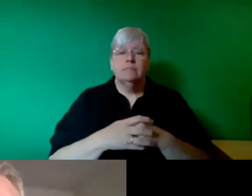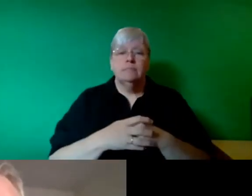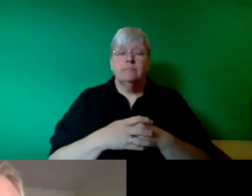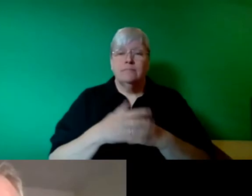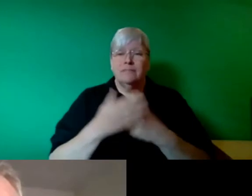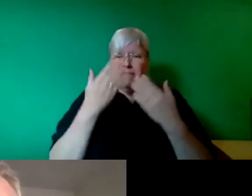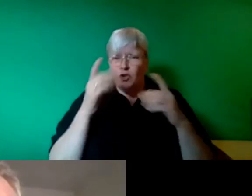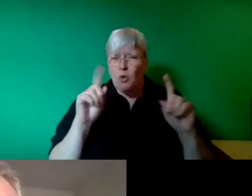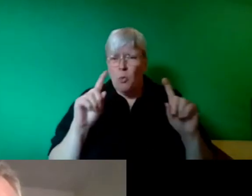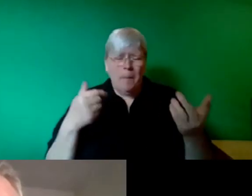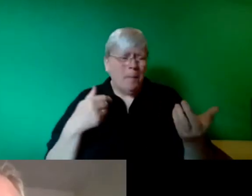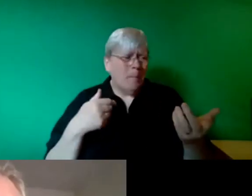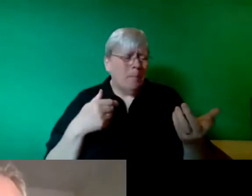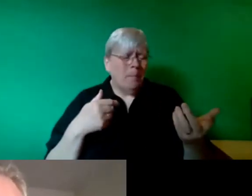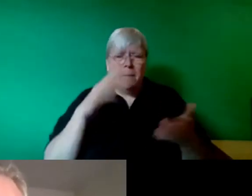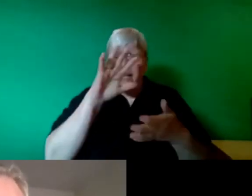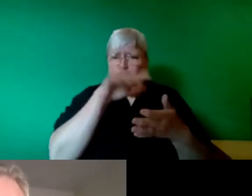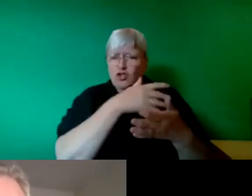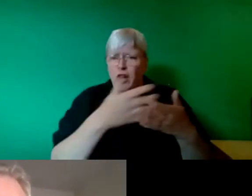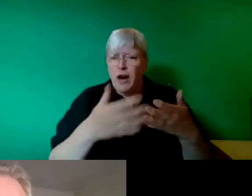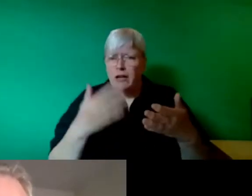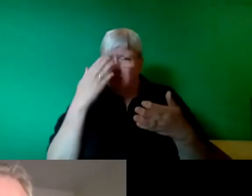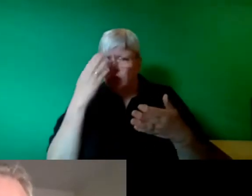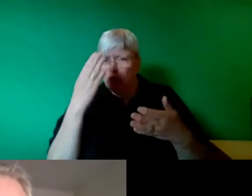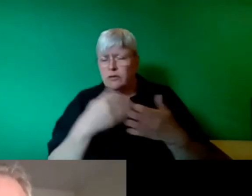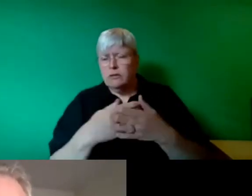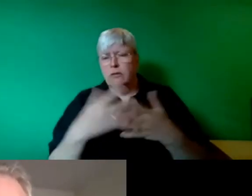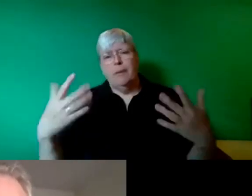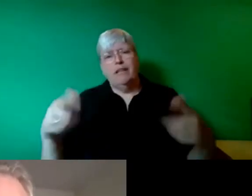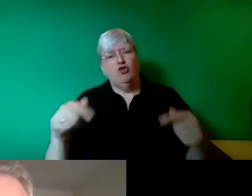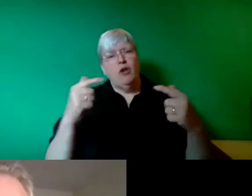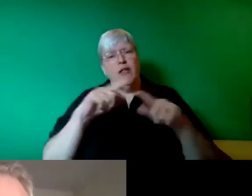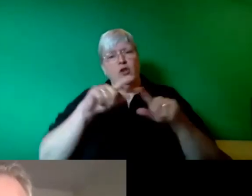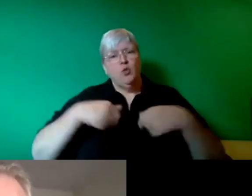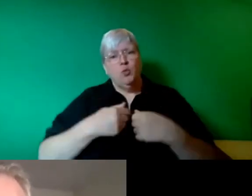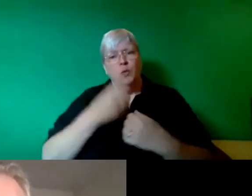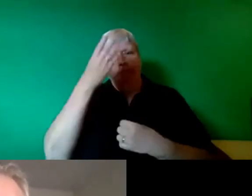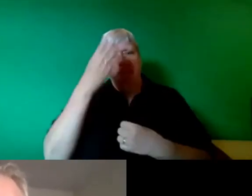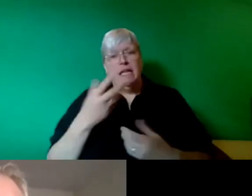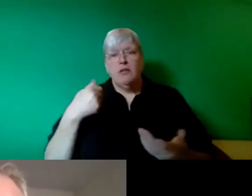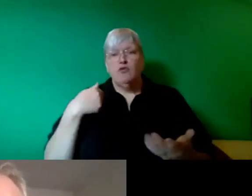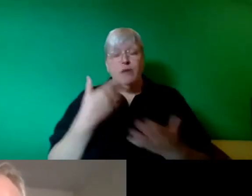this chart shows the enormity of the challenge we face we've got energy consumption rising and we've